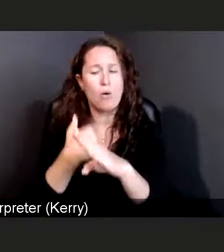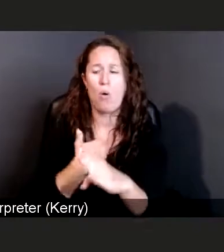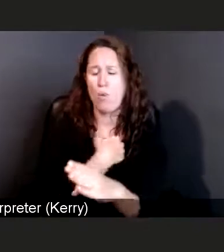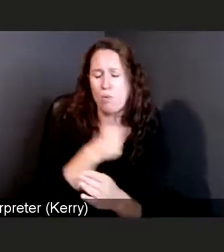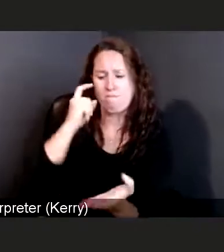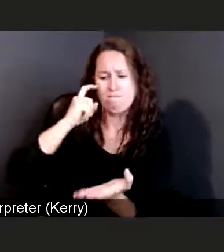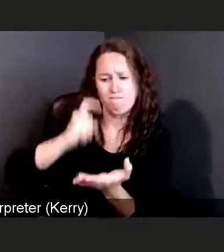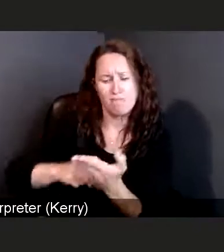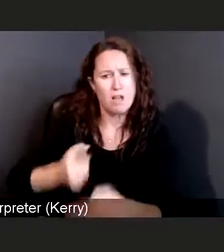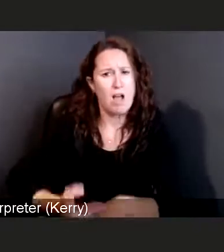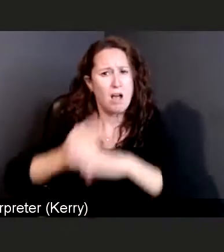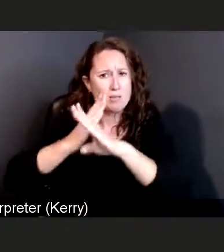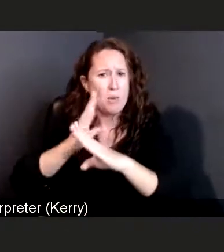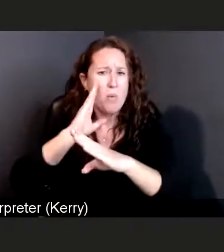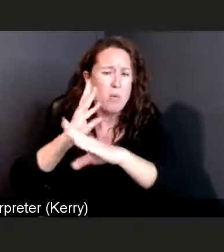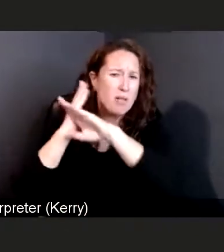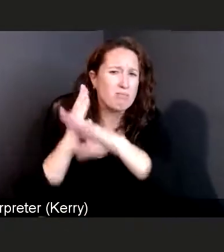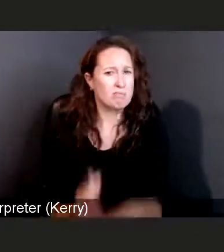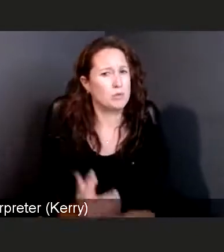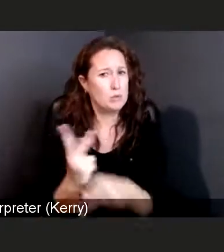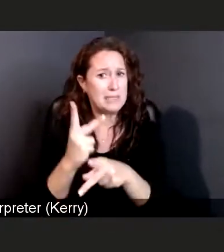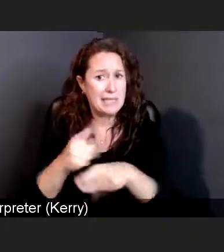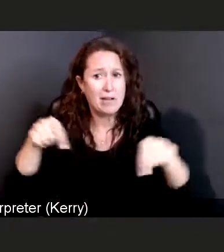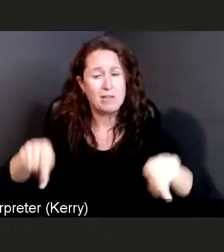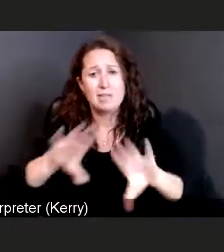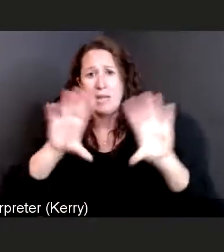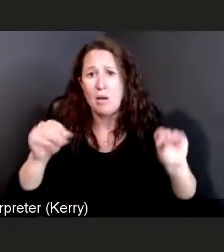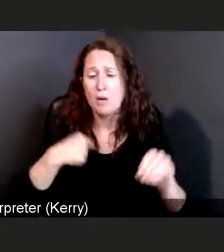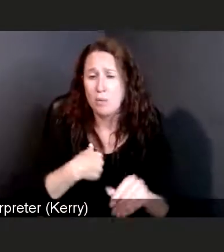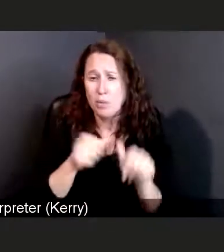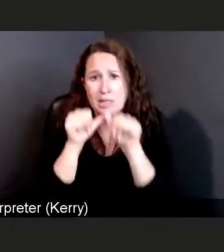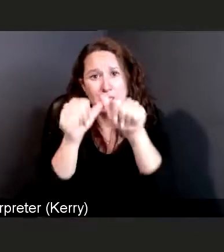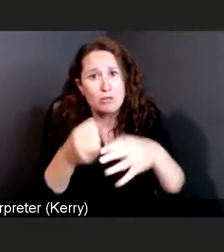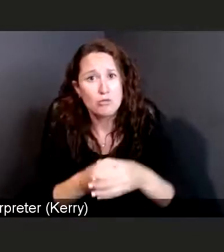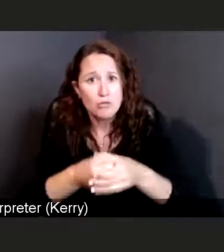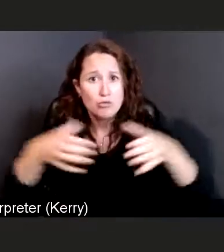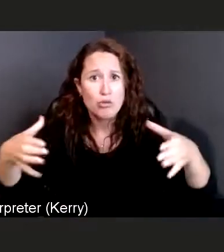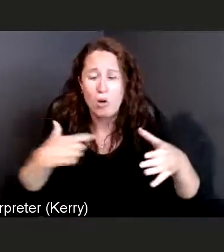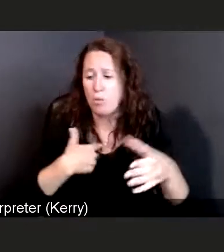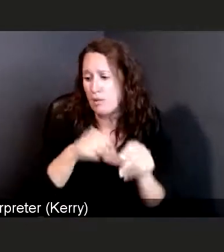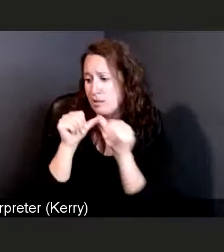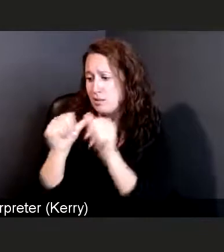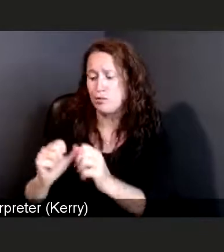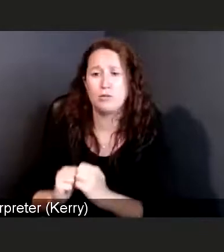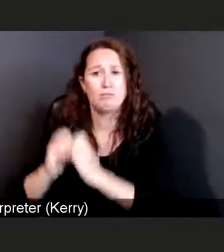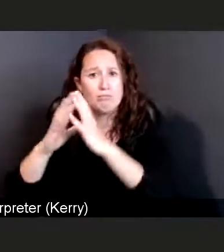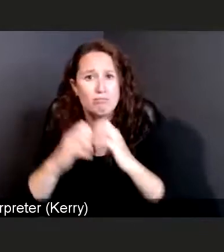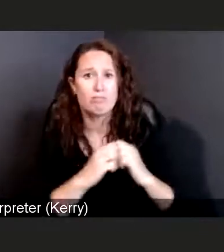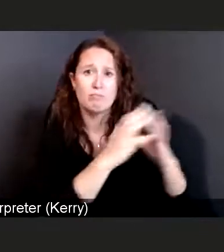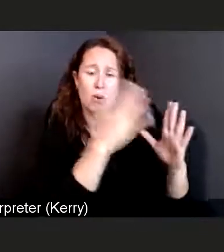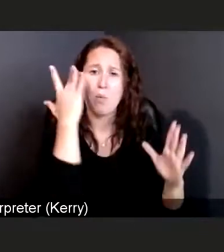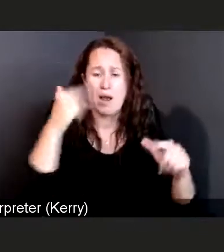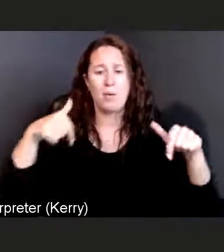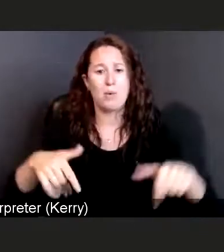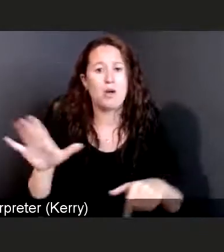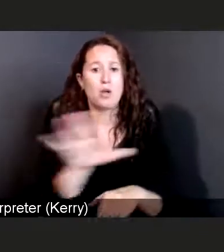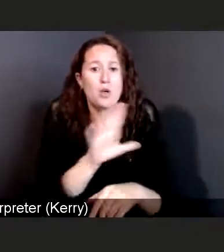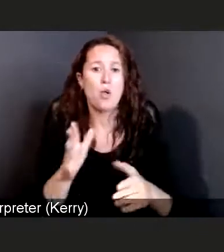We continue to grow, we continue to build, because we are your local independent community health system.